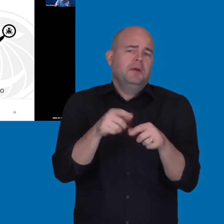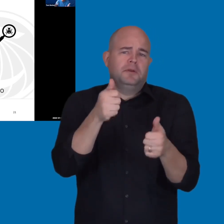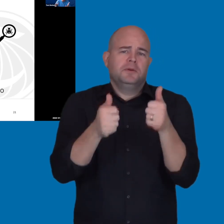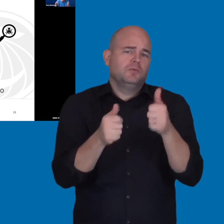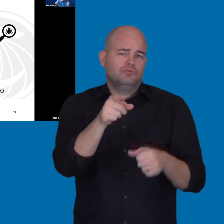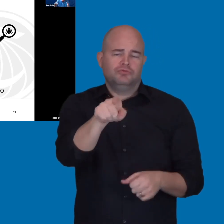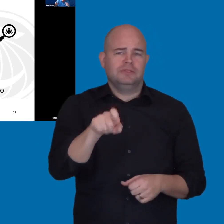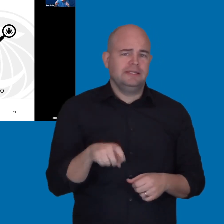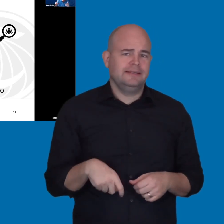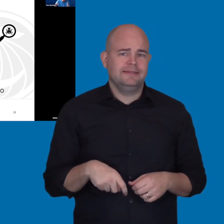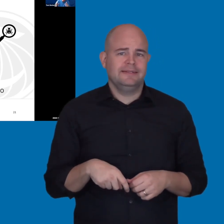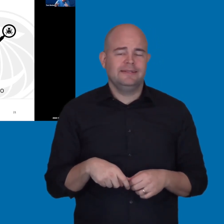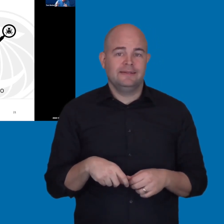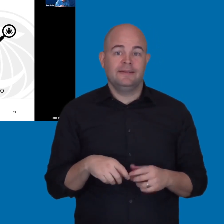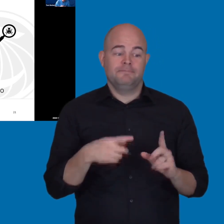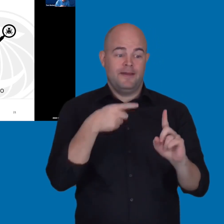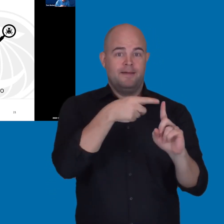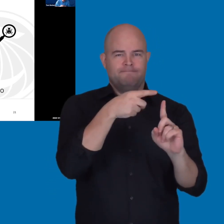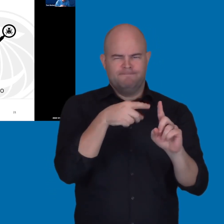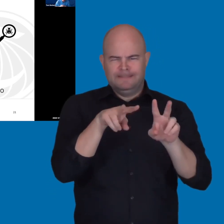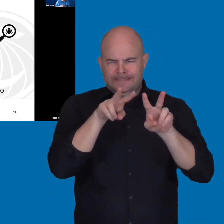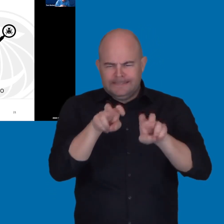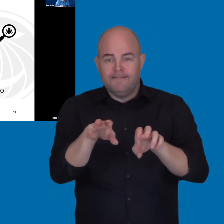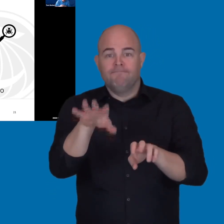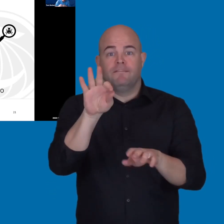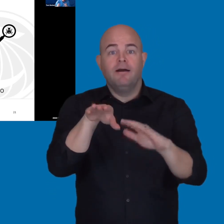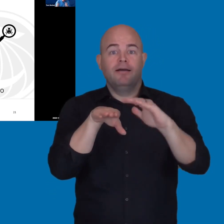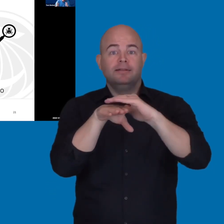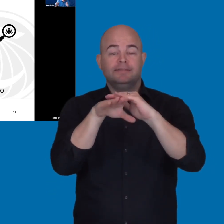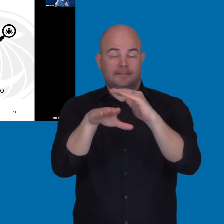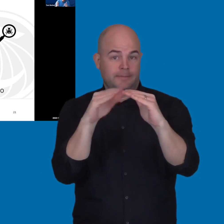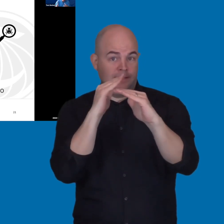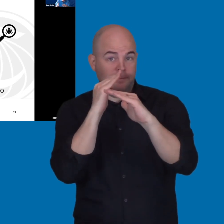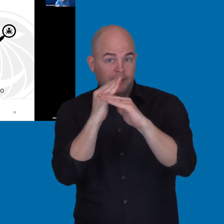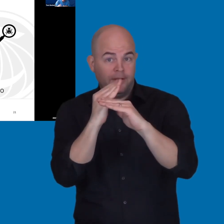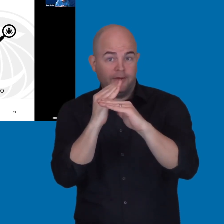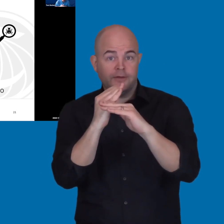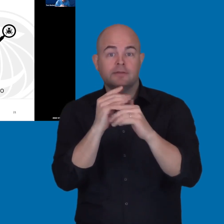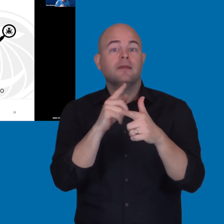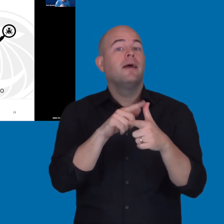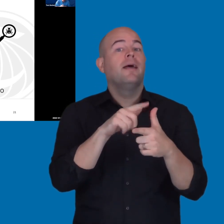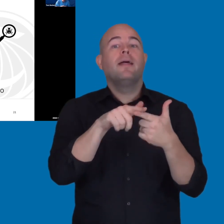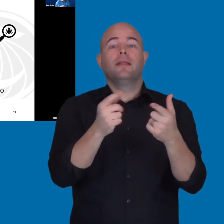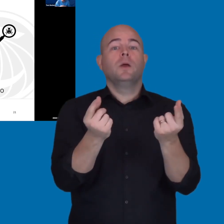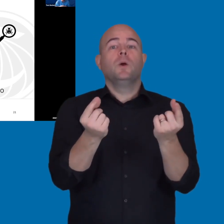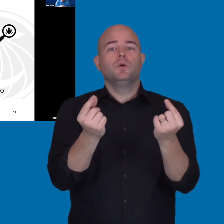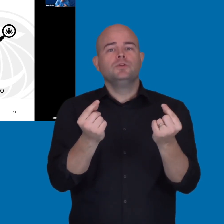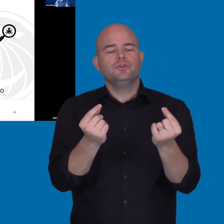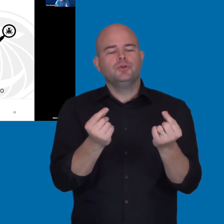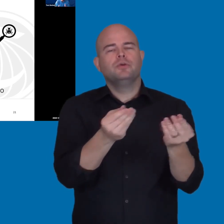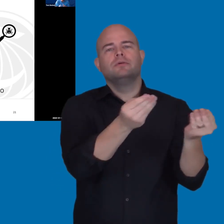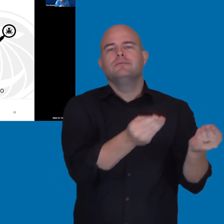Once you've found the accessibility barriers, those are then used to communicate that information to the vendor.